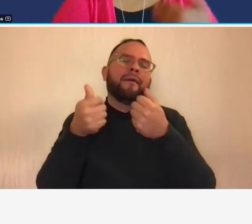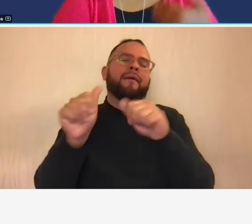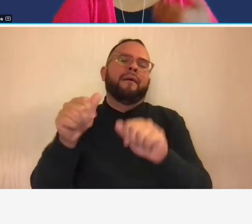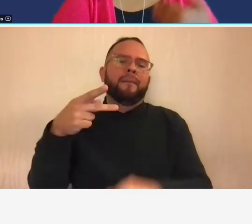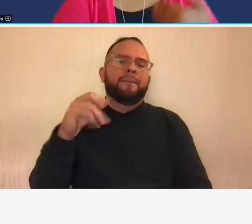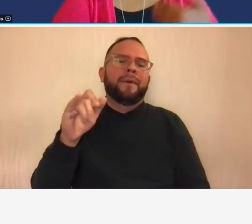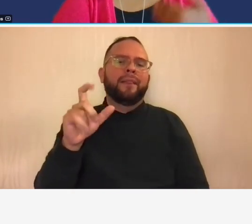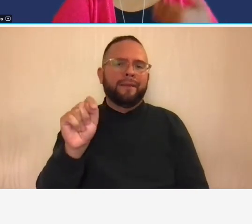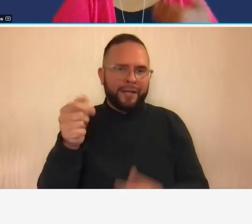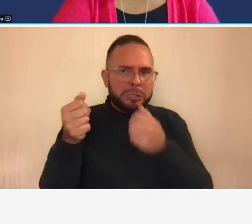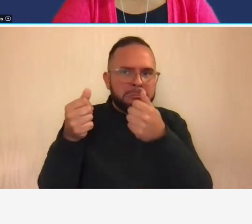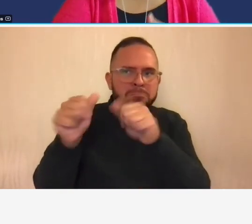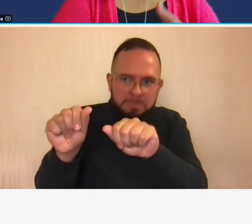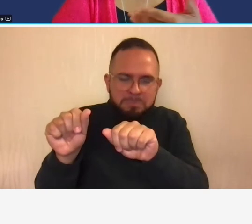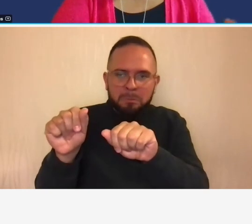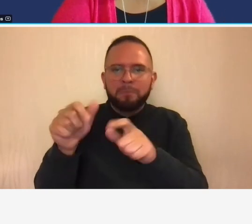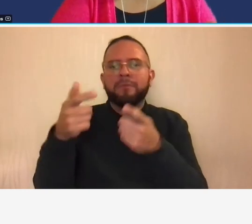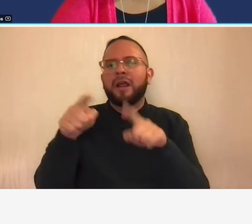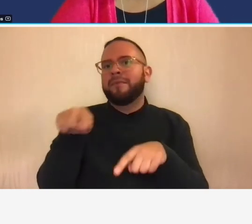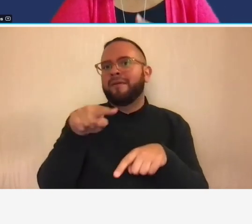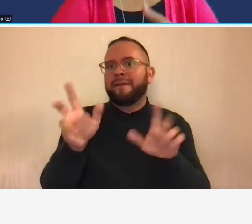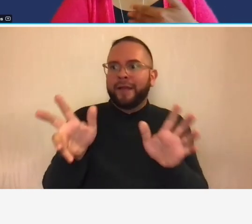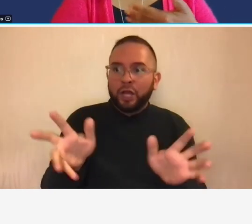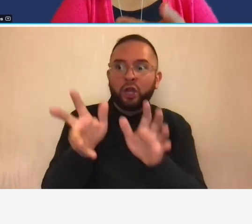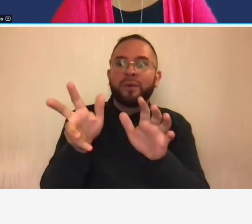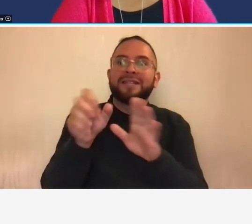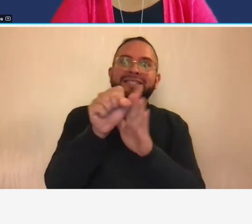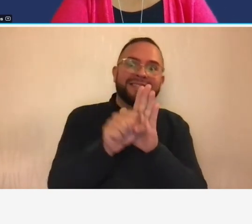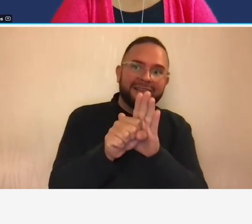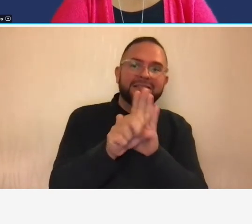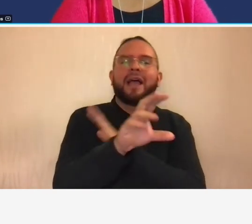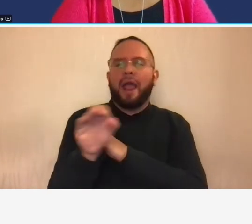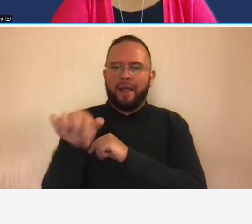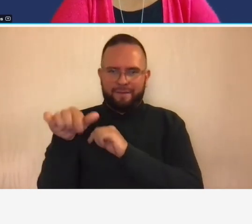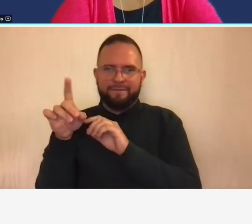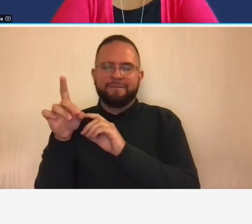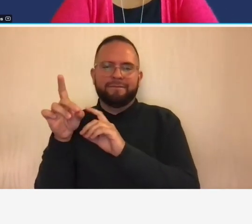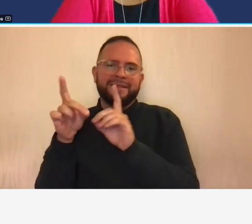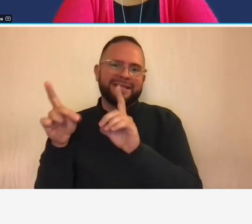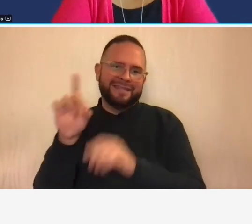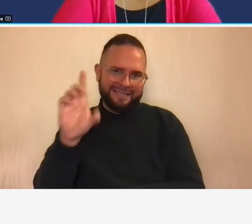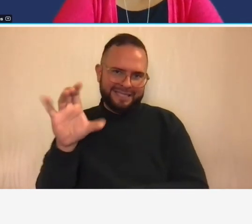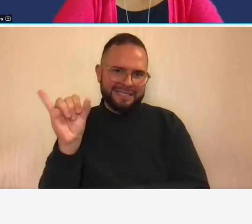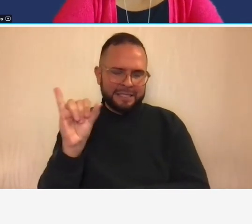and they encouraged states and the districts to adopt similar policies so the district of